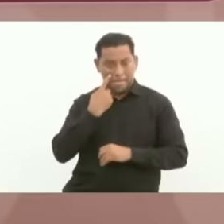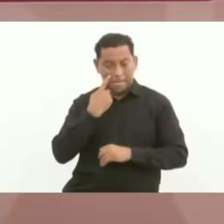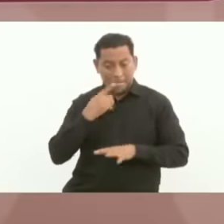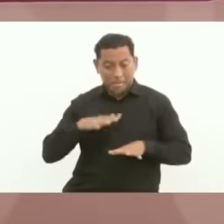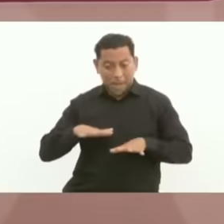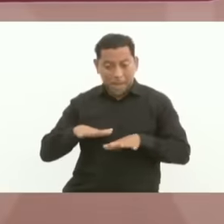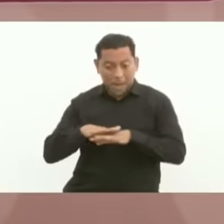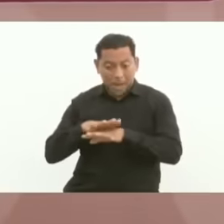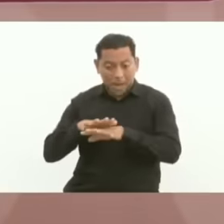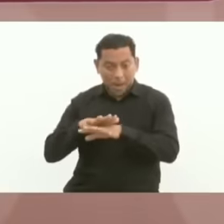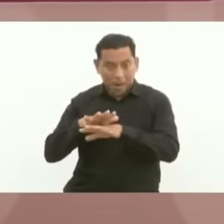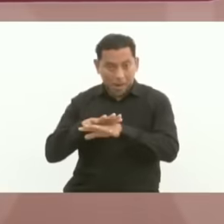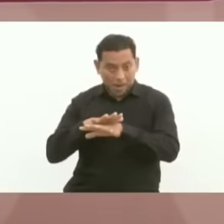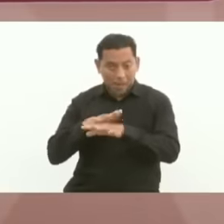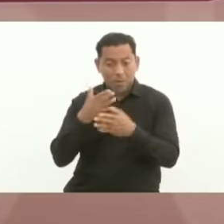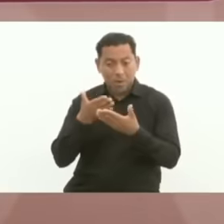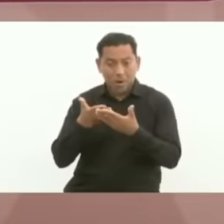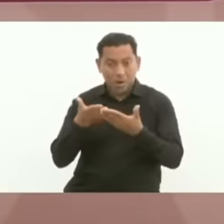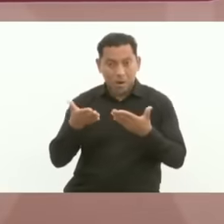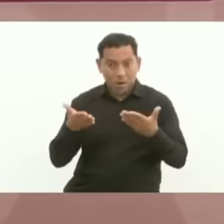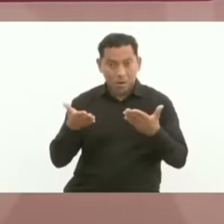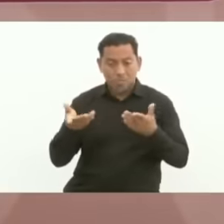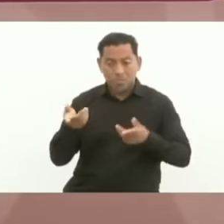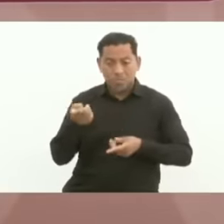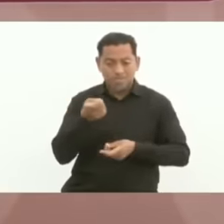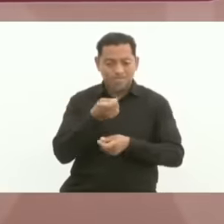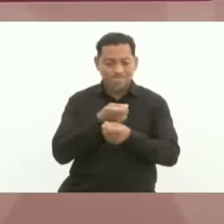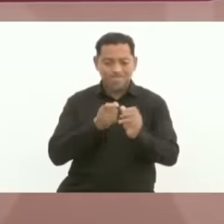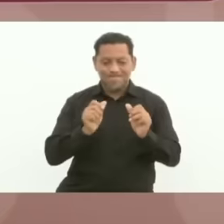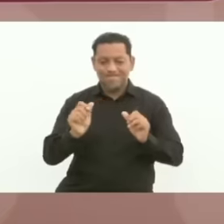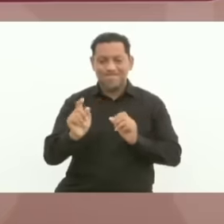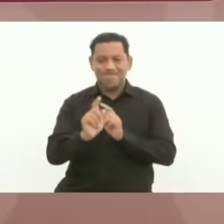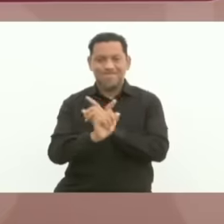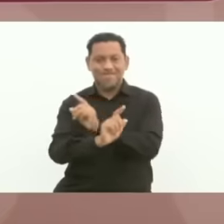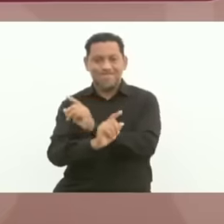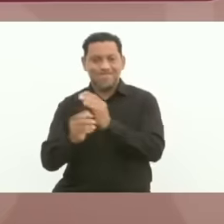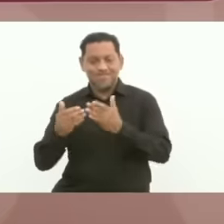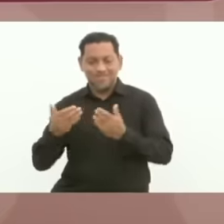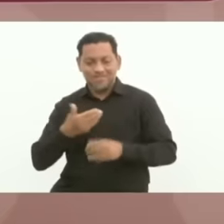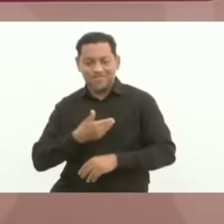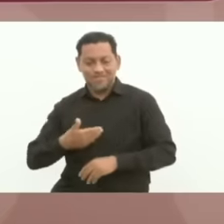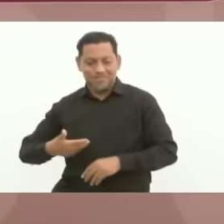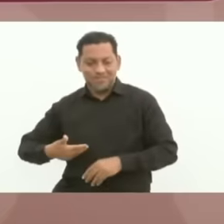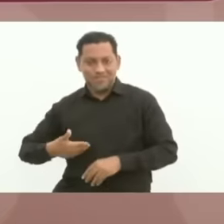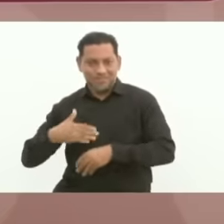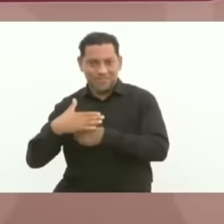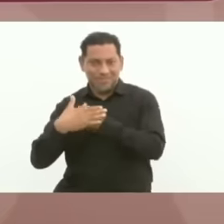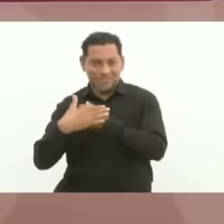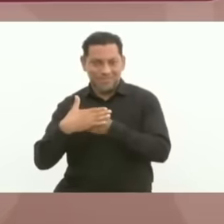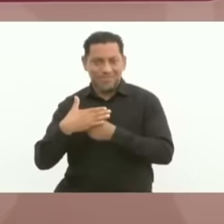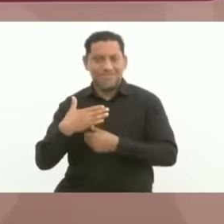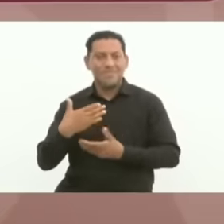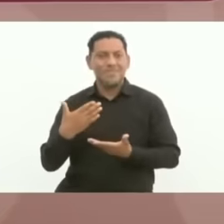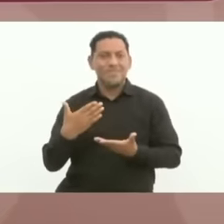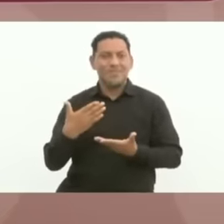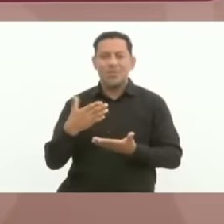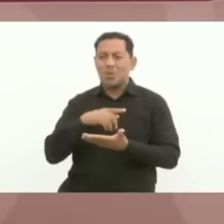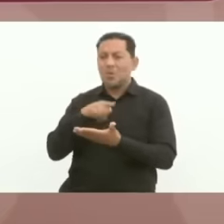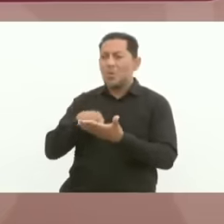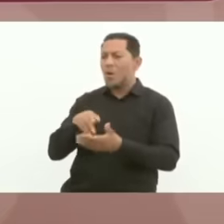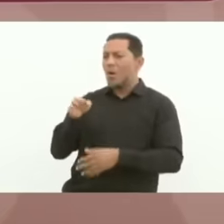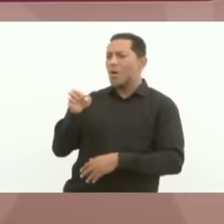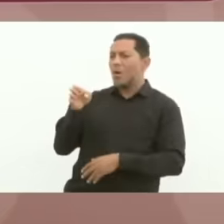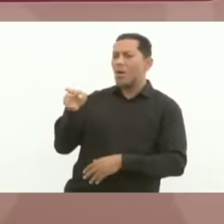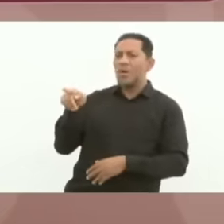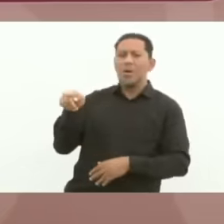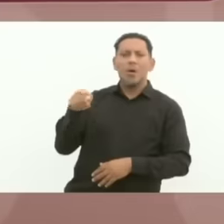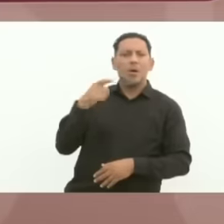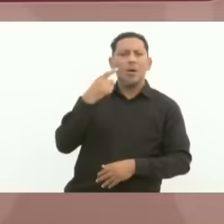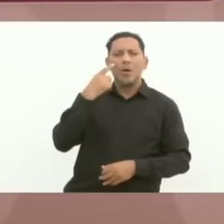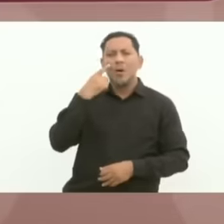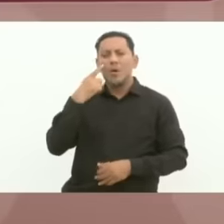transition process the truth is that every time I arrive to a place it is exciting emotional wonderful